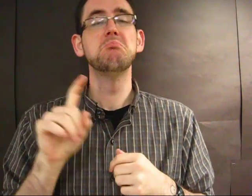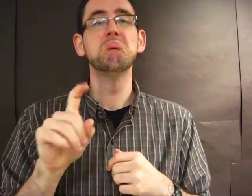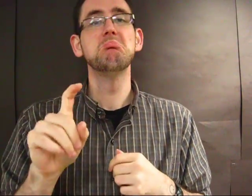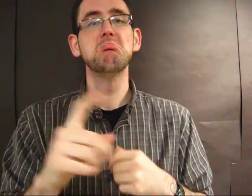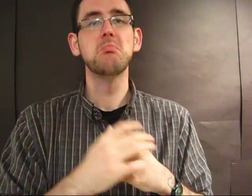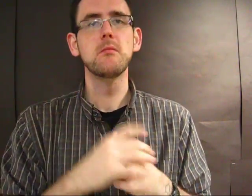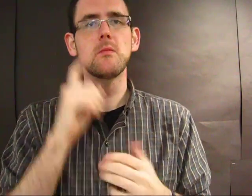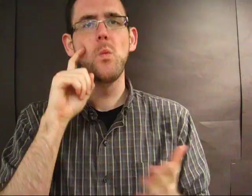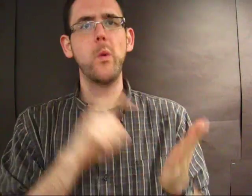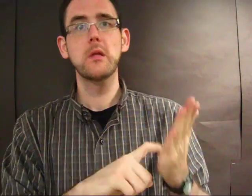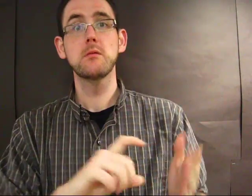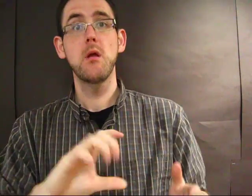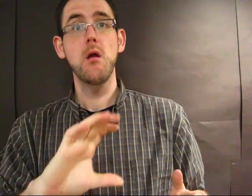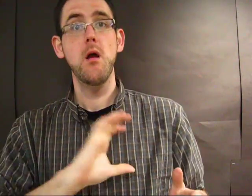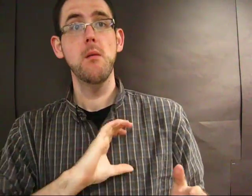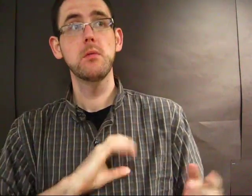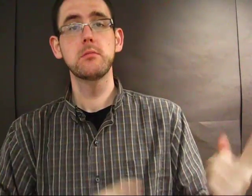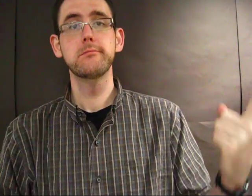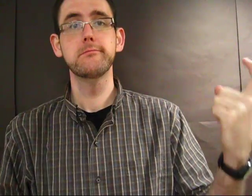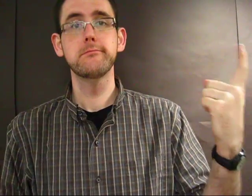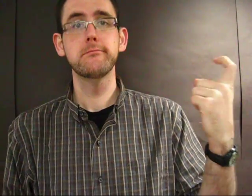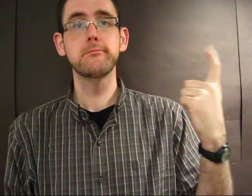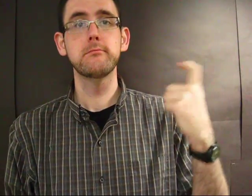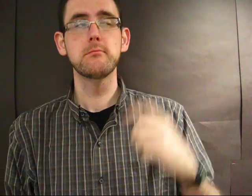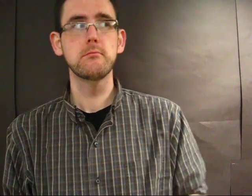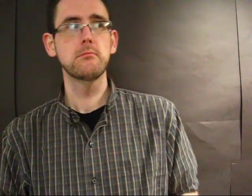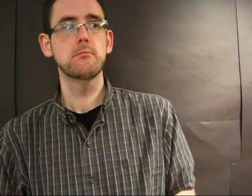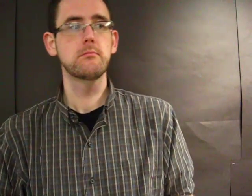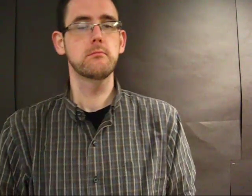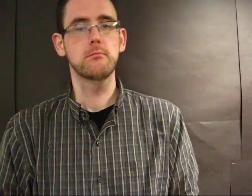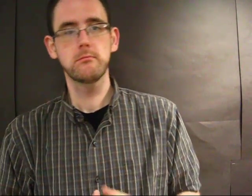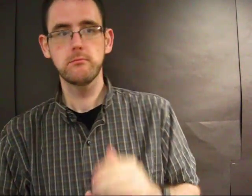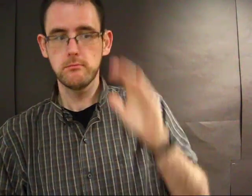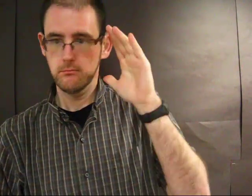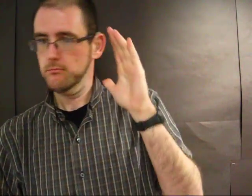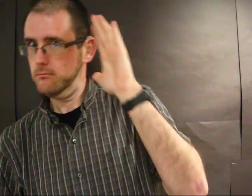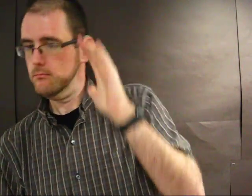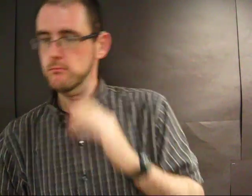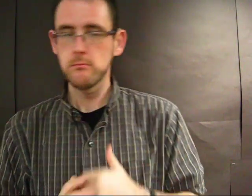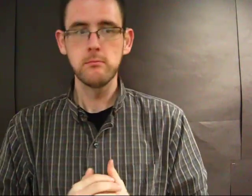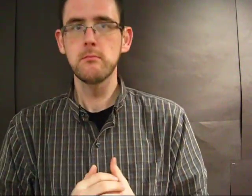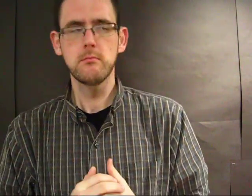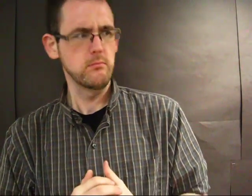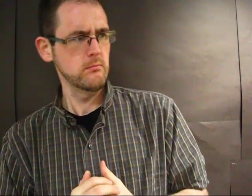As she's walking along the street, she sees a cop and gets nervous.